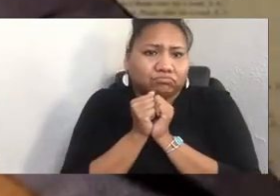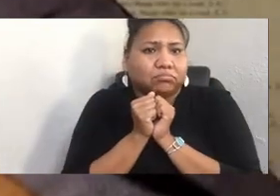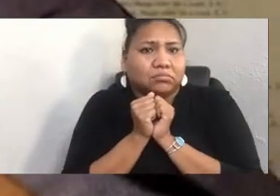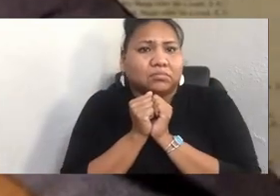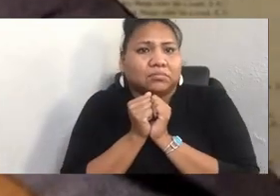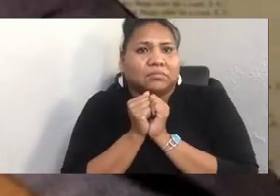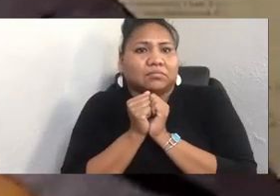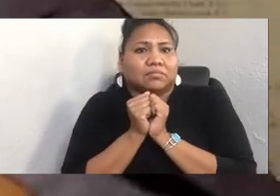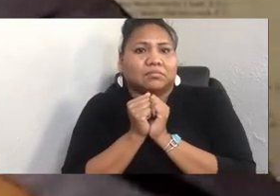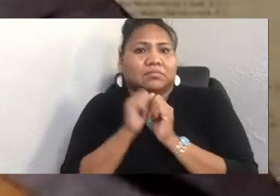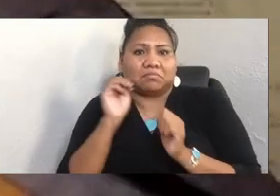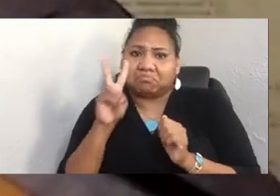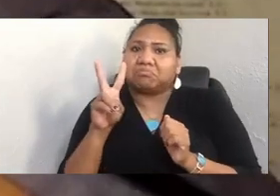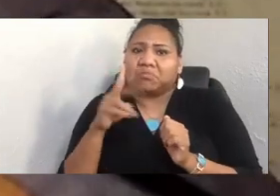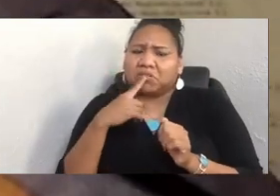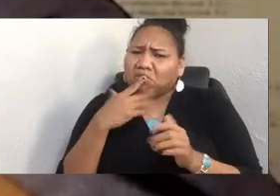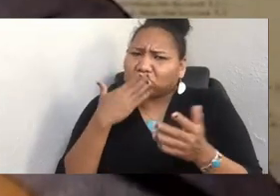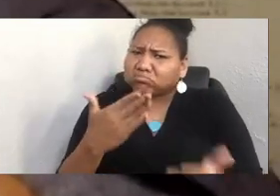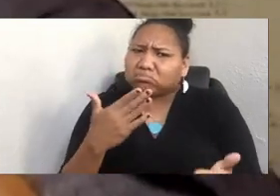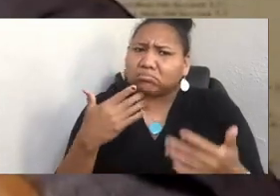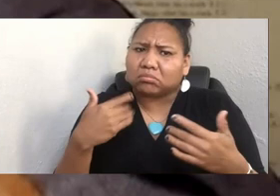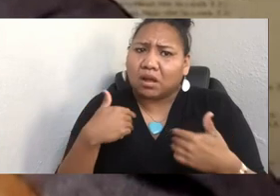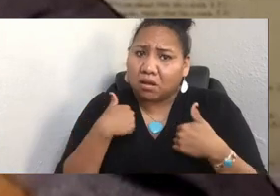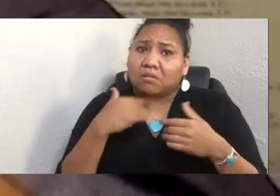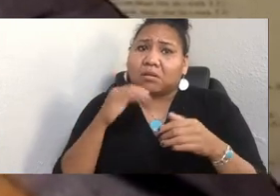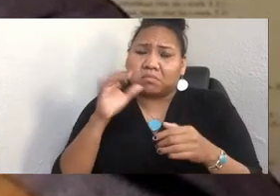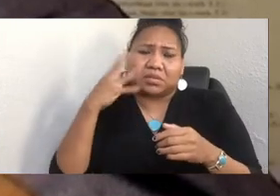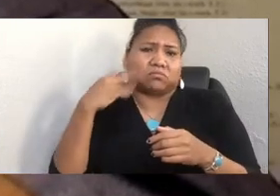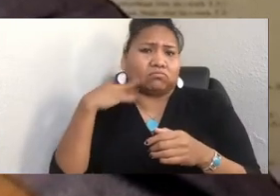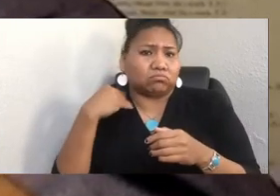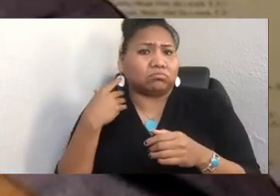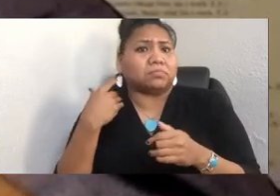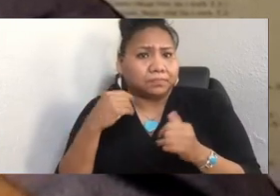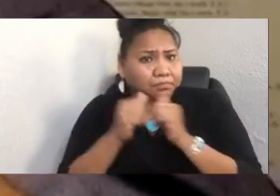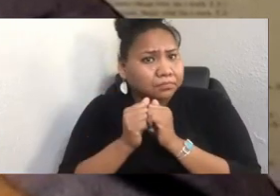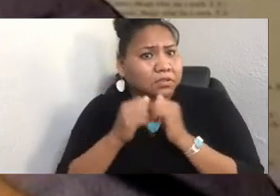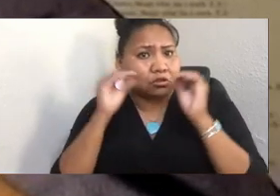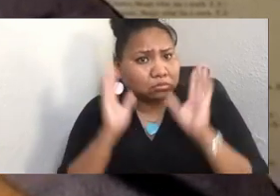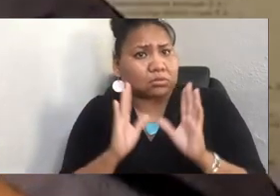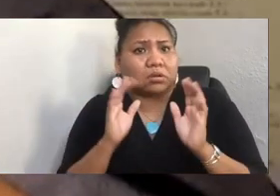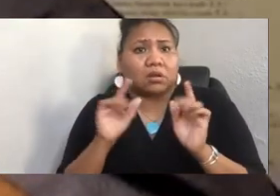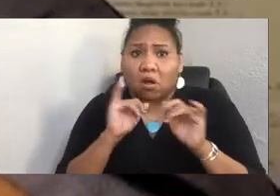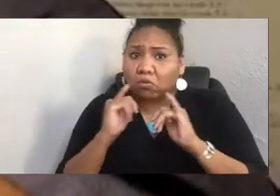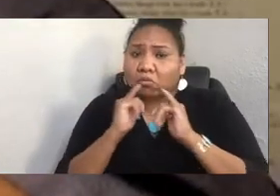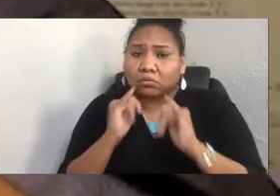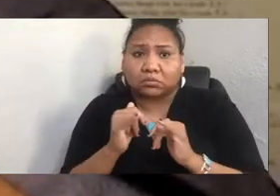regarding teachers, because I've had that same experience as an educator as well. For Indian education, teachers say